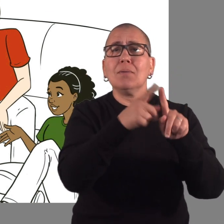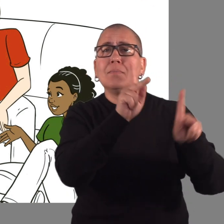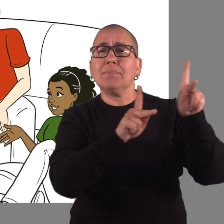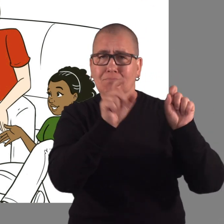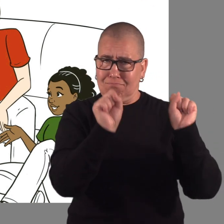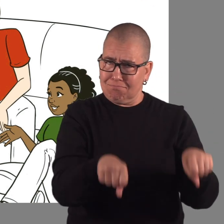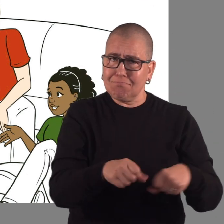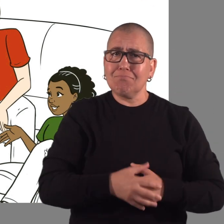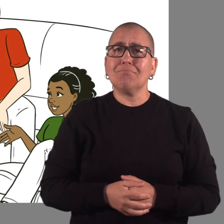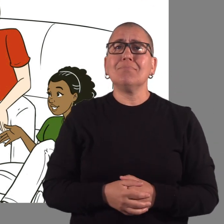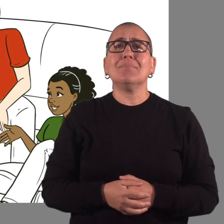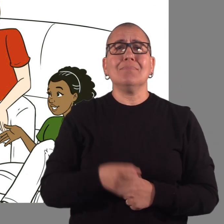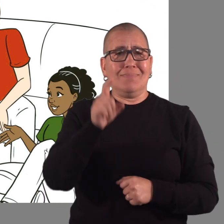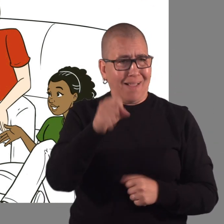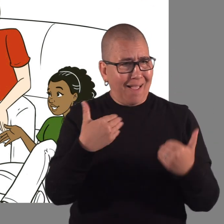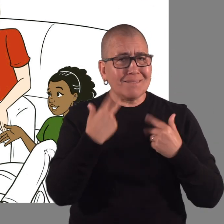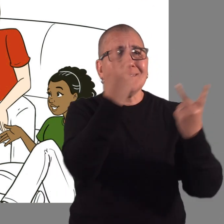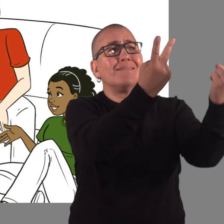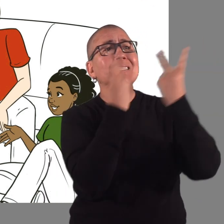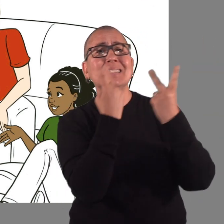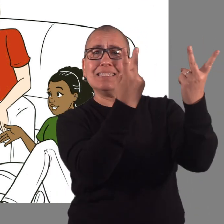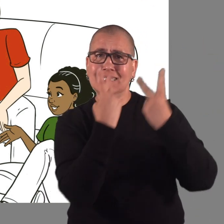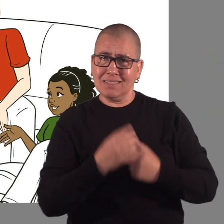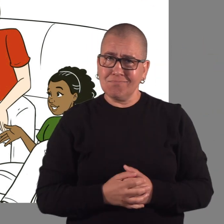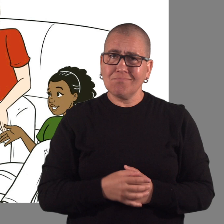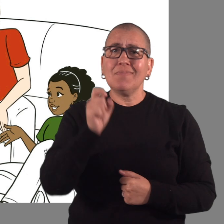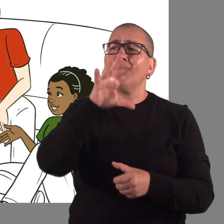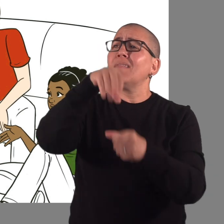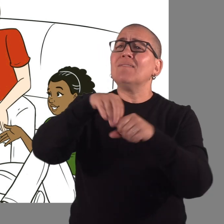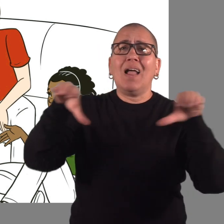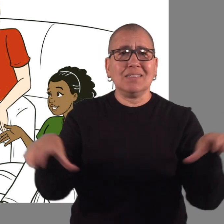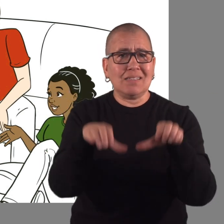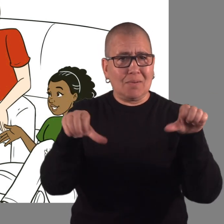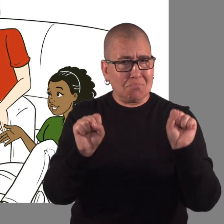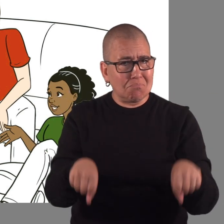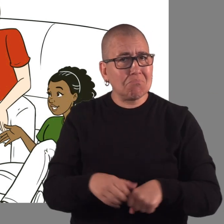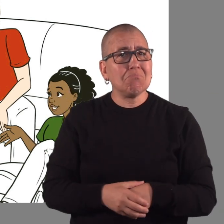with people you choose, including visitors, social activities,